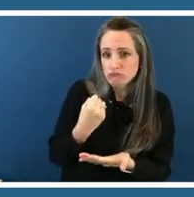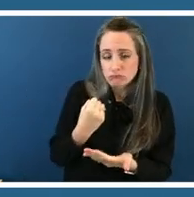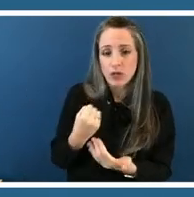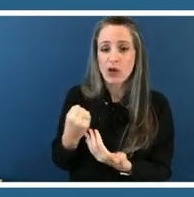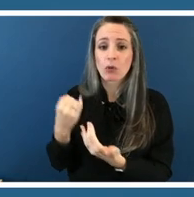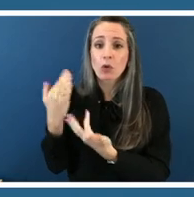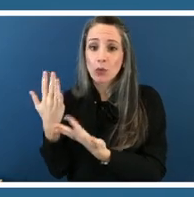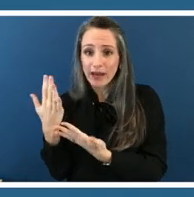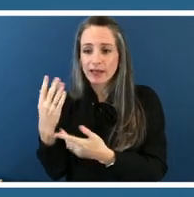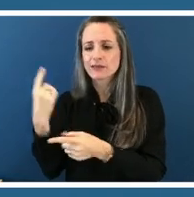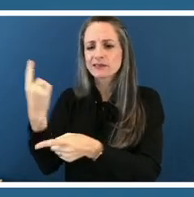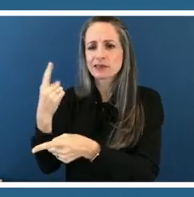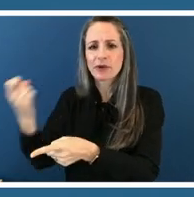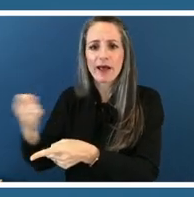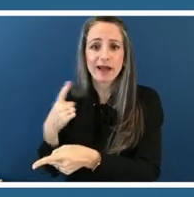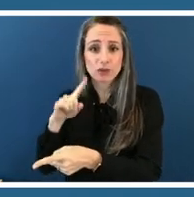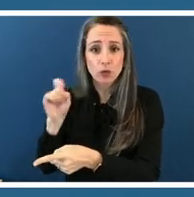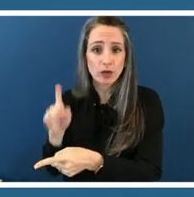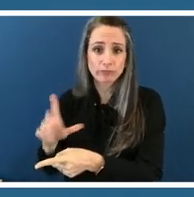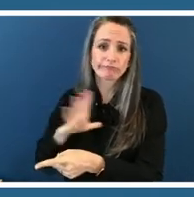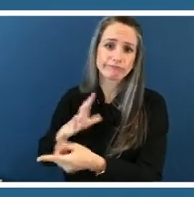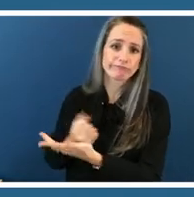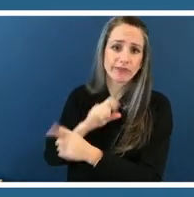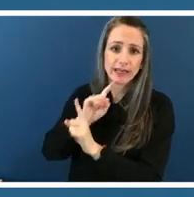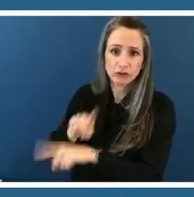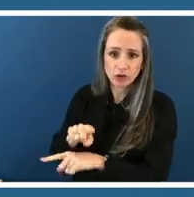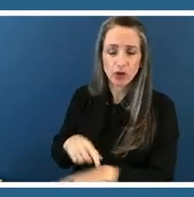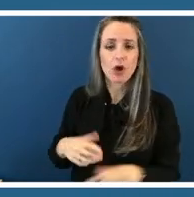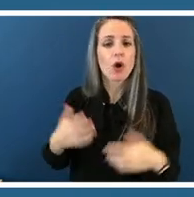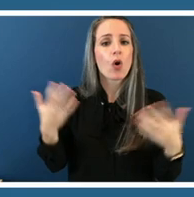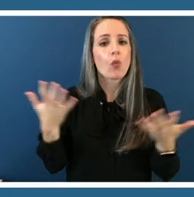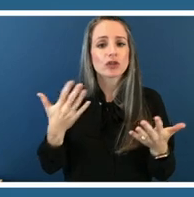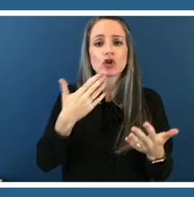what is a good source for accessing